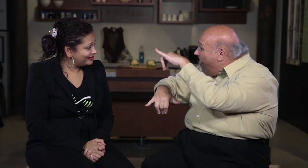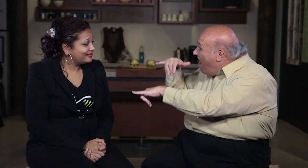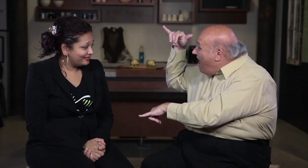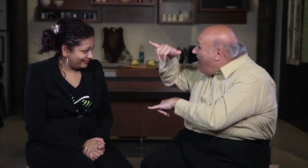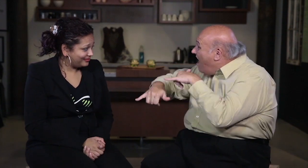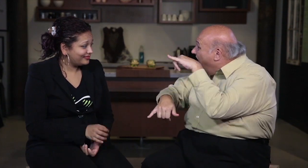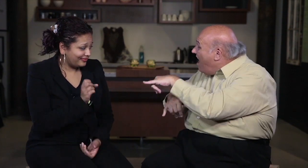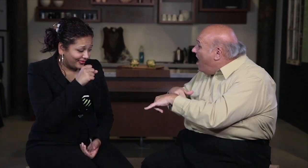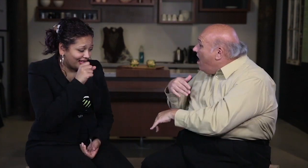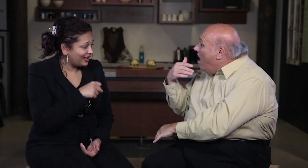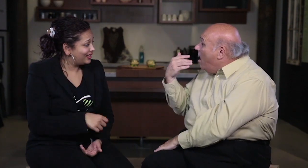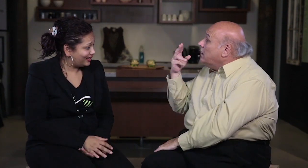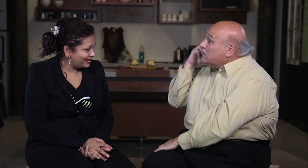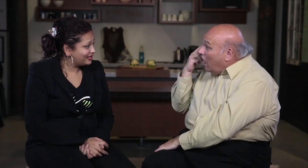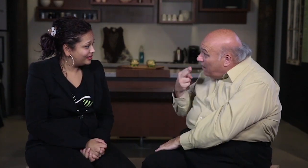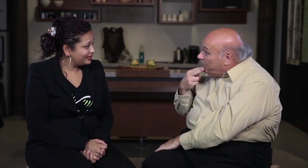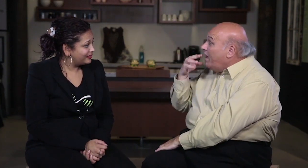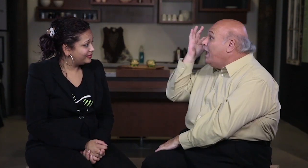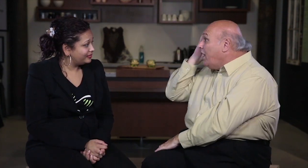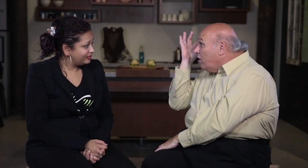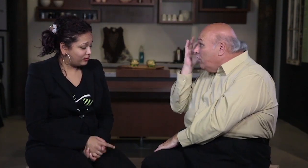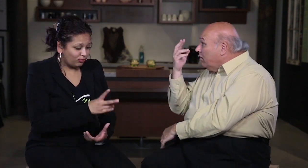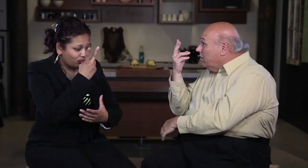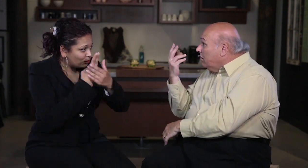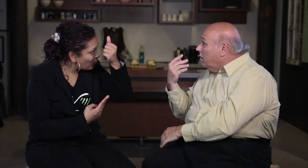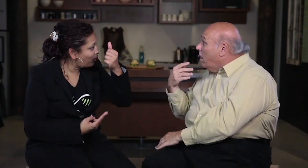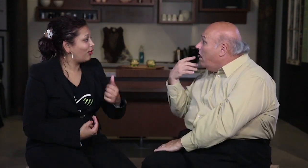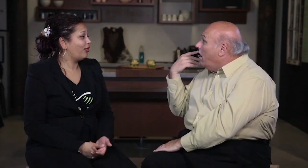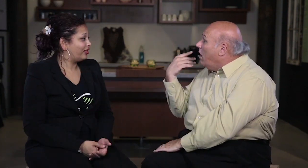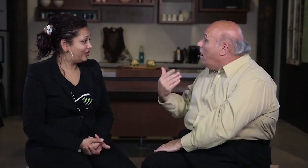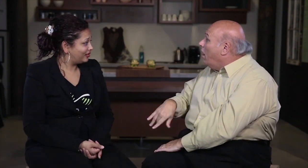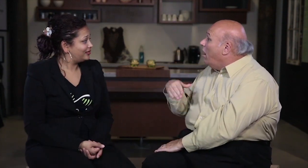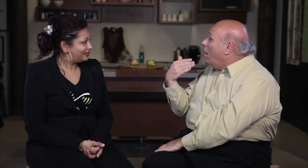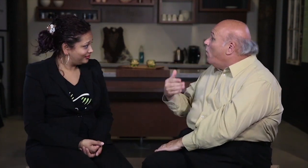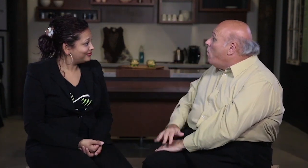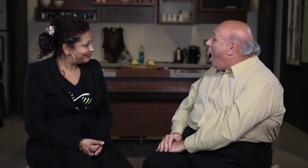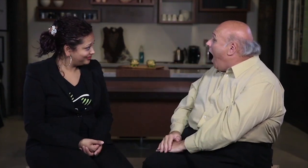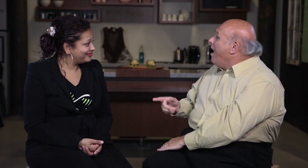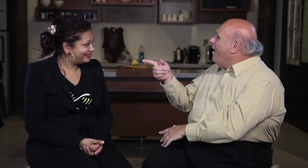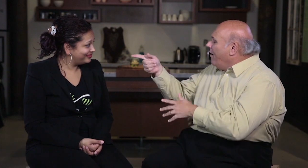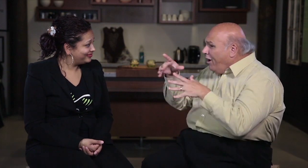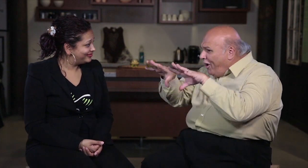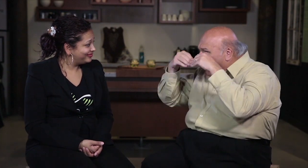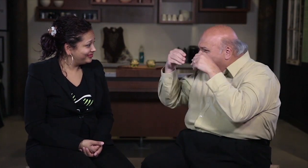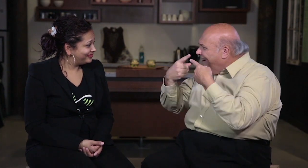Even hearing people come?! Both deaf and hearing people from all over? Yes both. I imagine when you meet